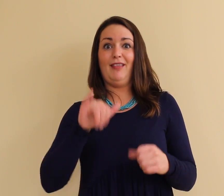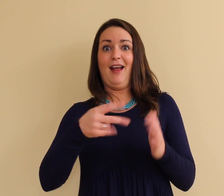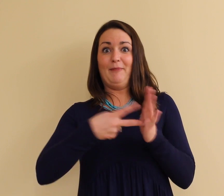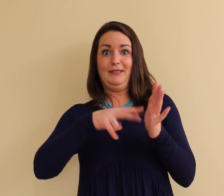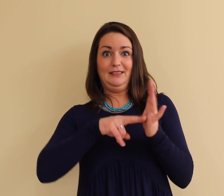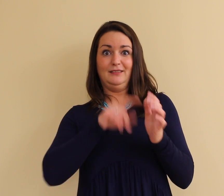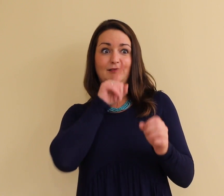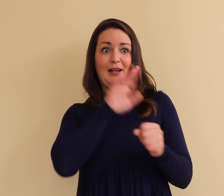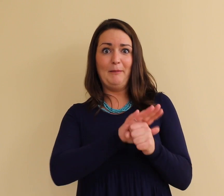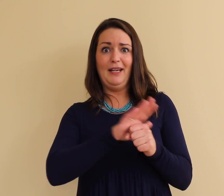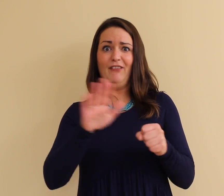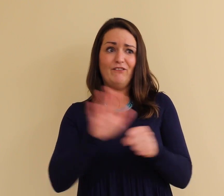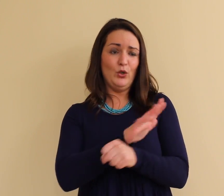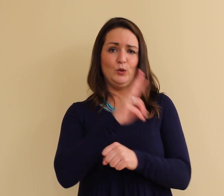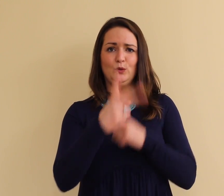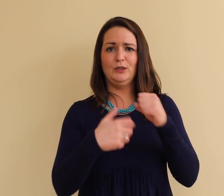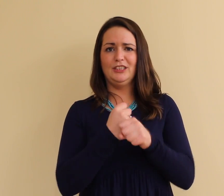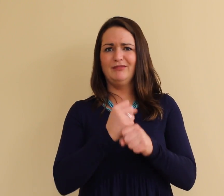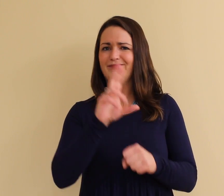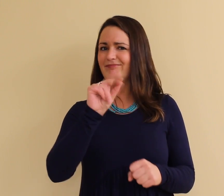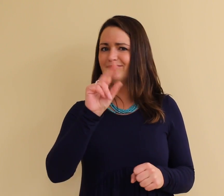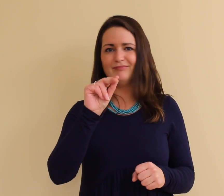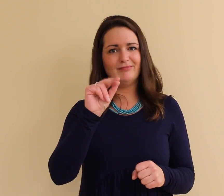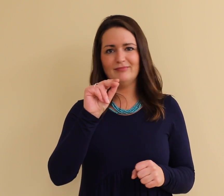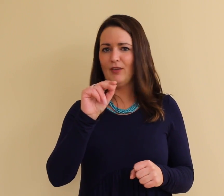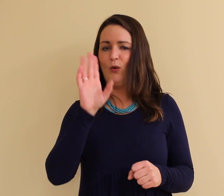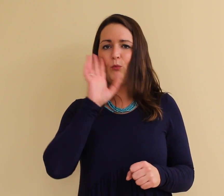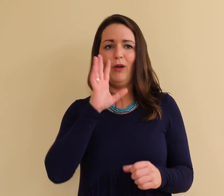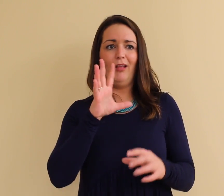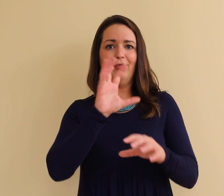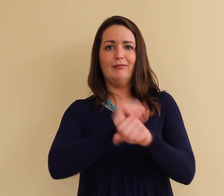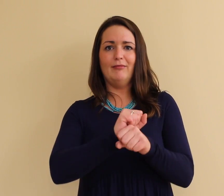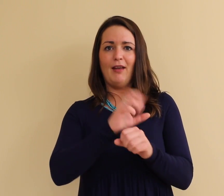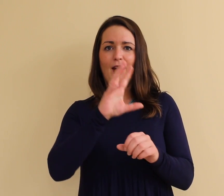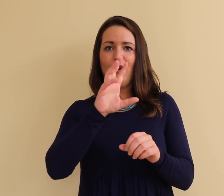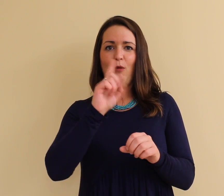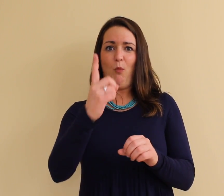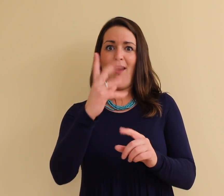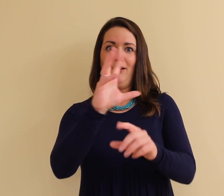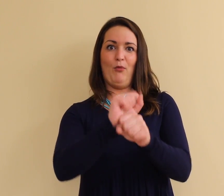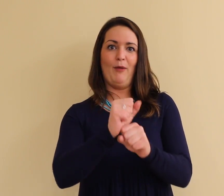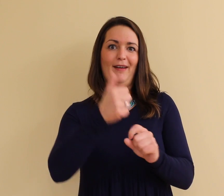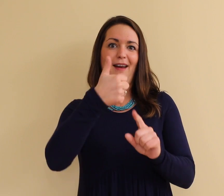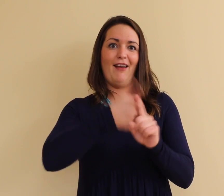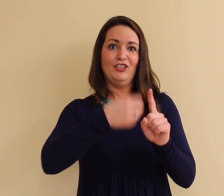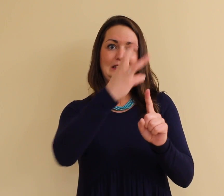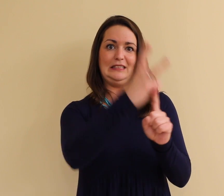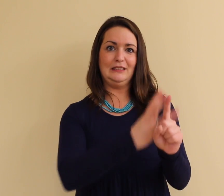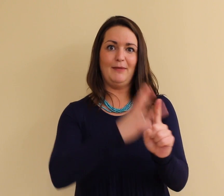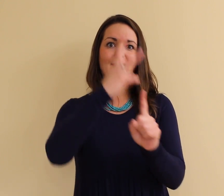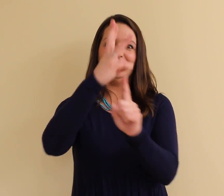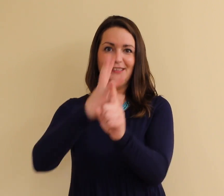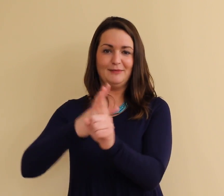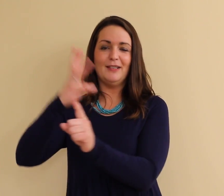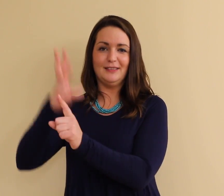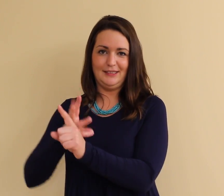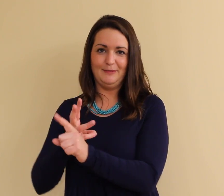That doesn't mean you will have to commit full two years of sessions. You will have one appointment every 6 months.